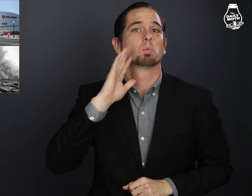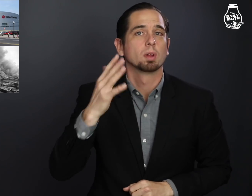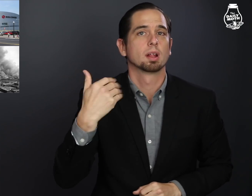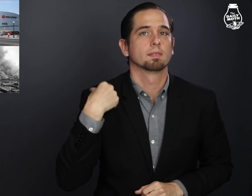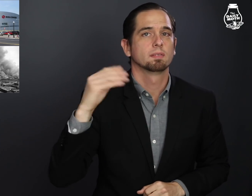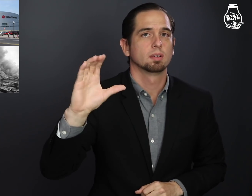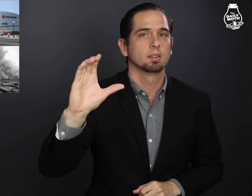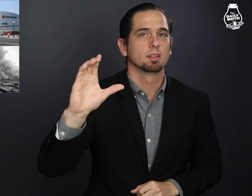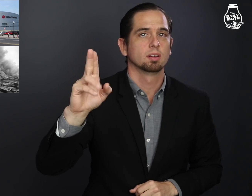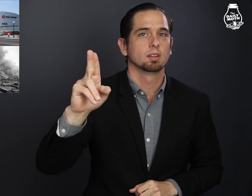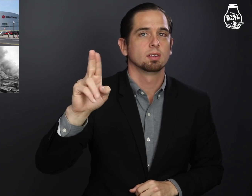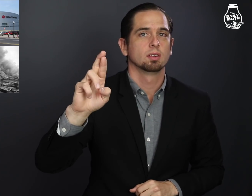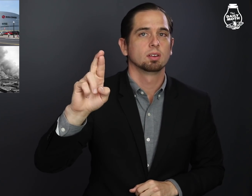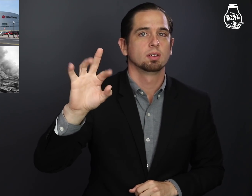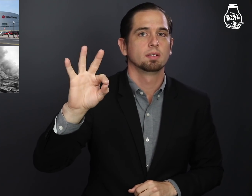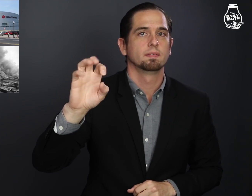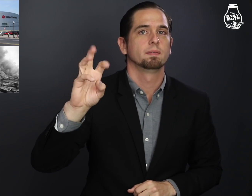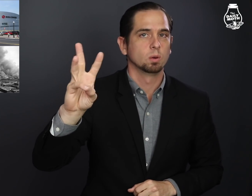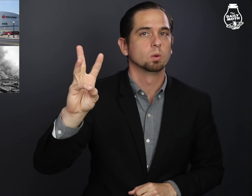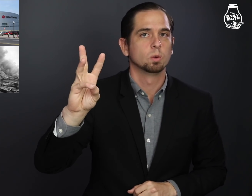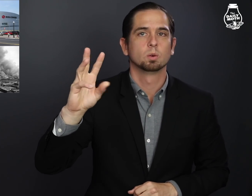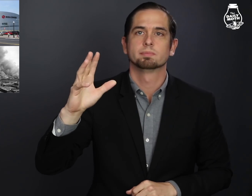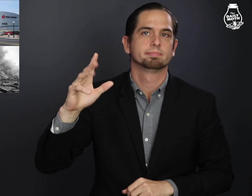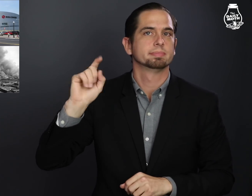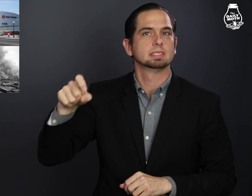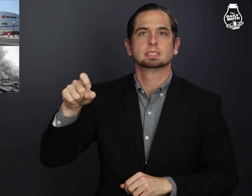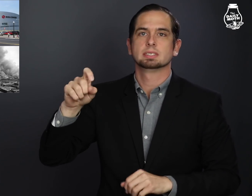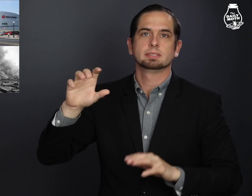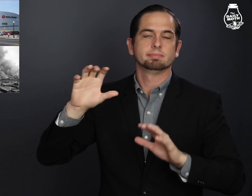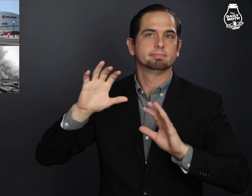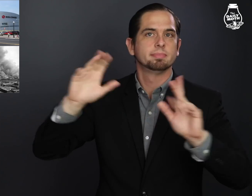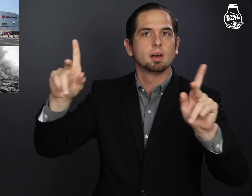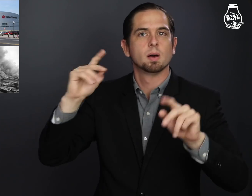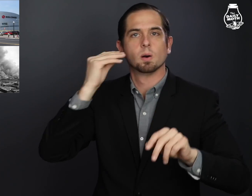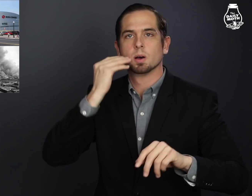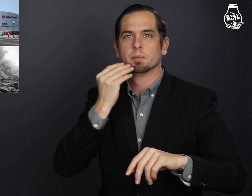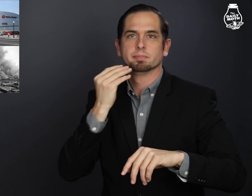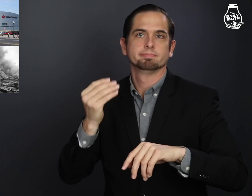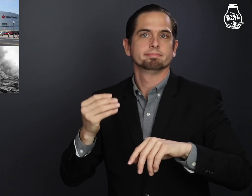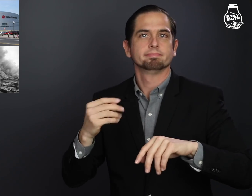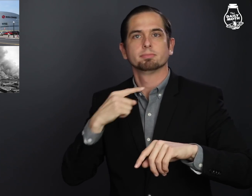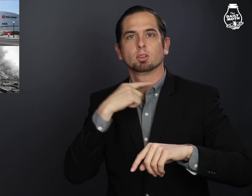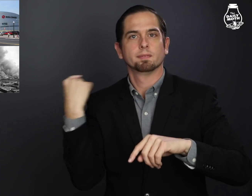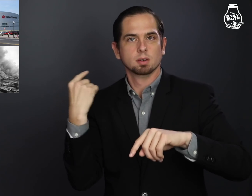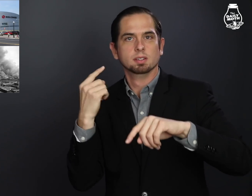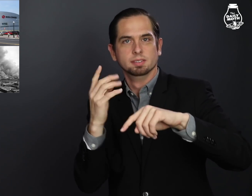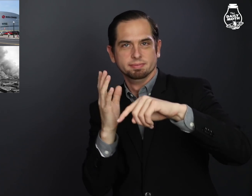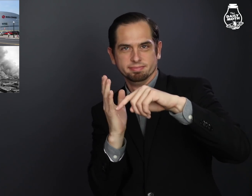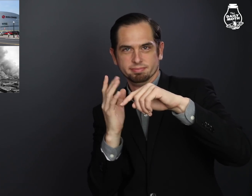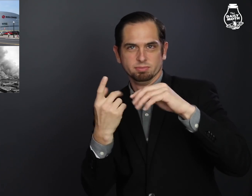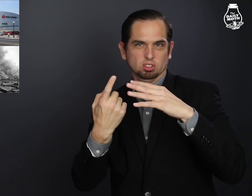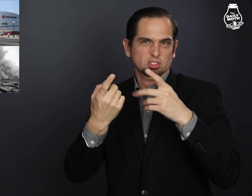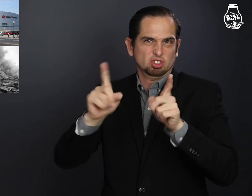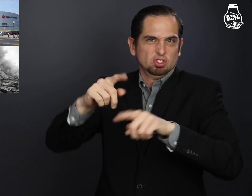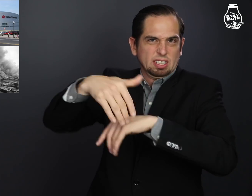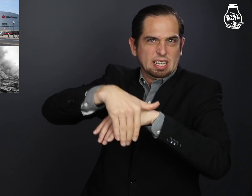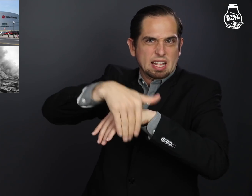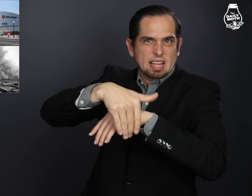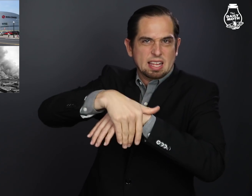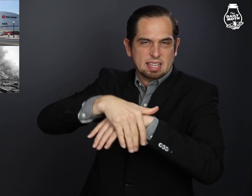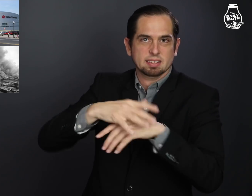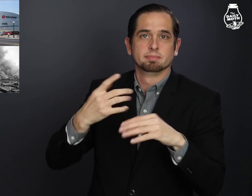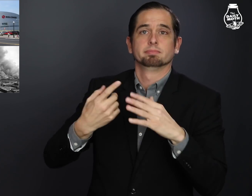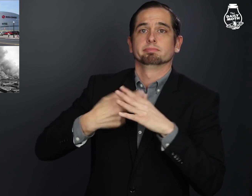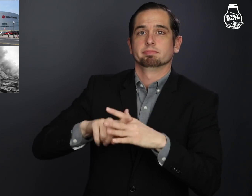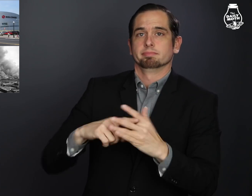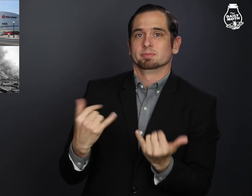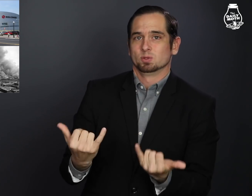There is a curfew in place during the nighttime that will